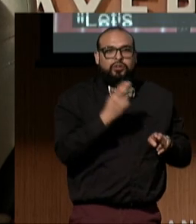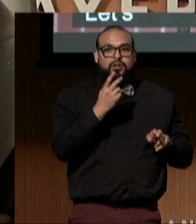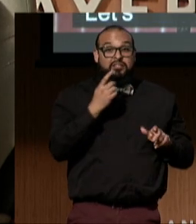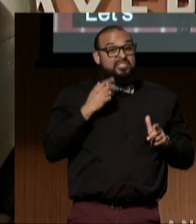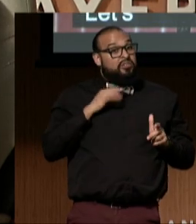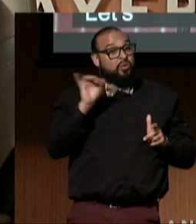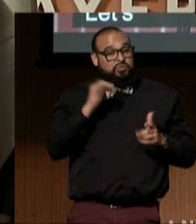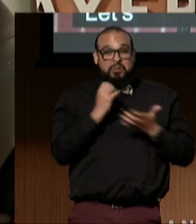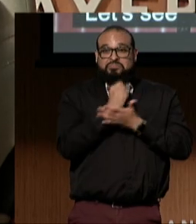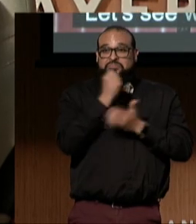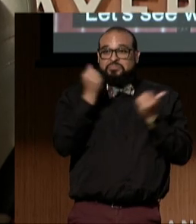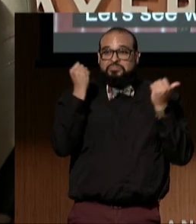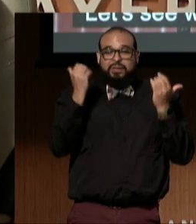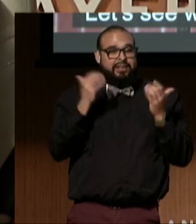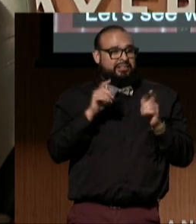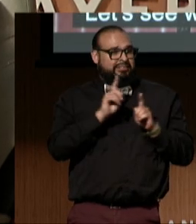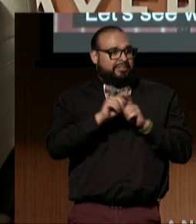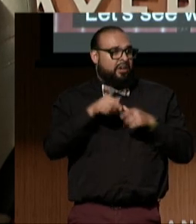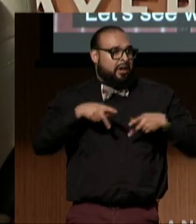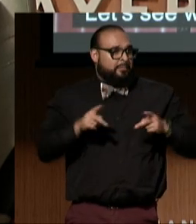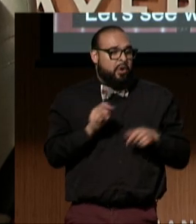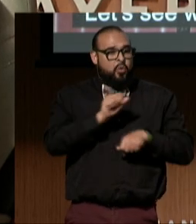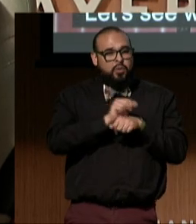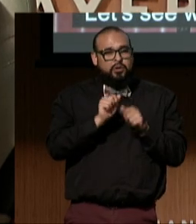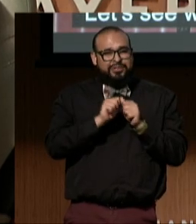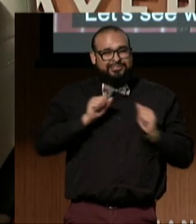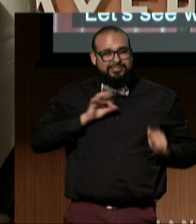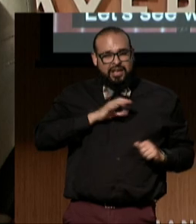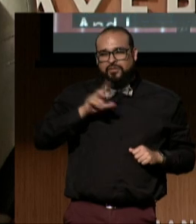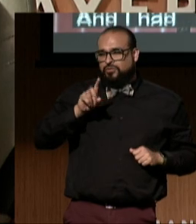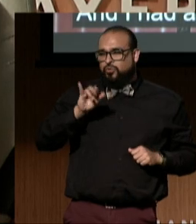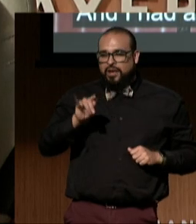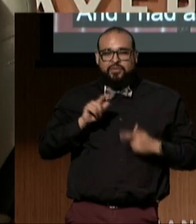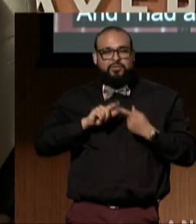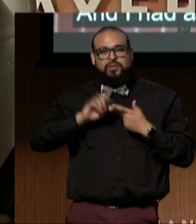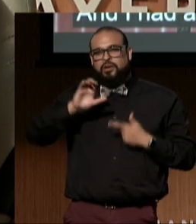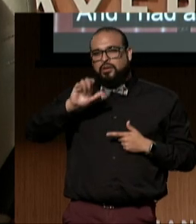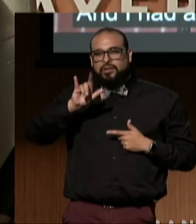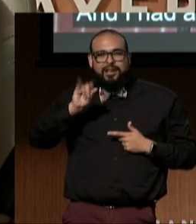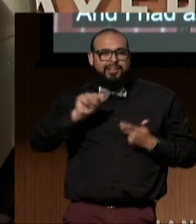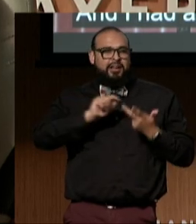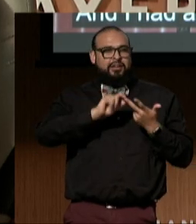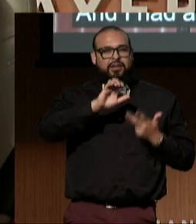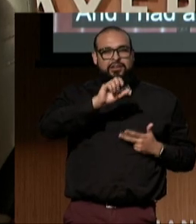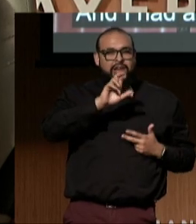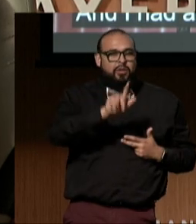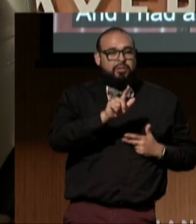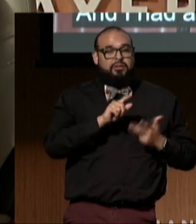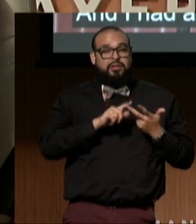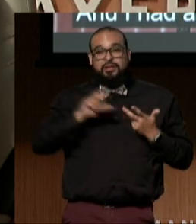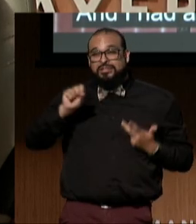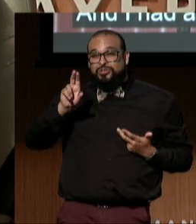Claudia, who you'll hear from, and Carol as well, and then Susan's retirement was announced,